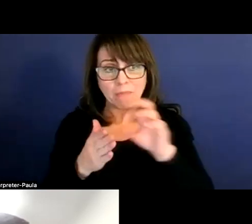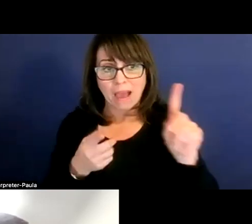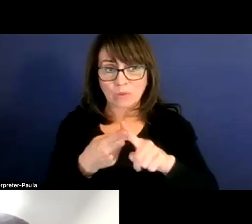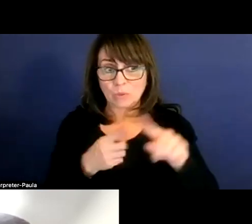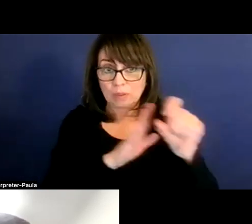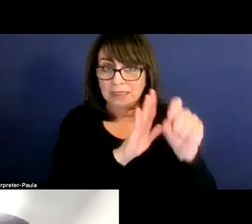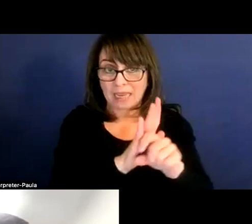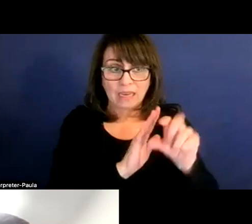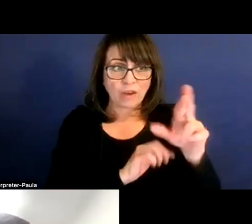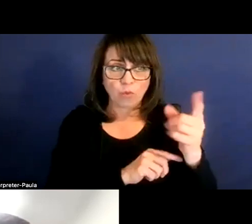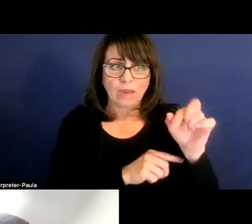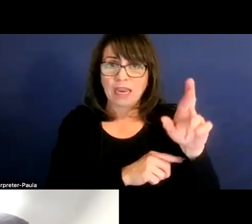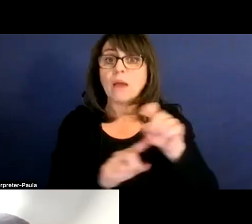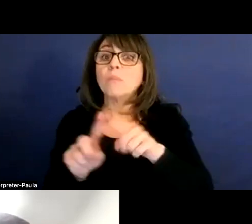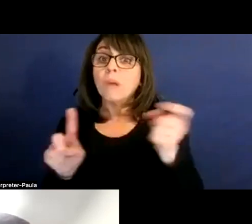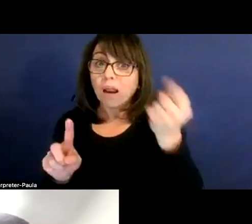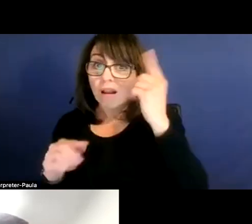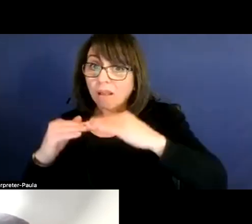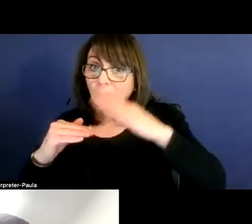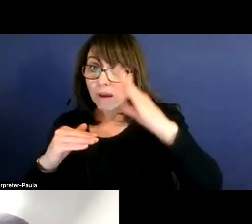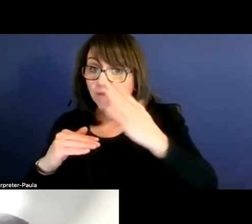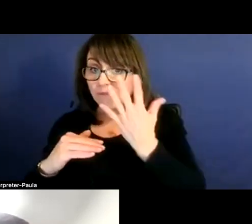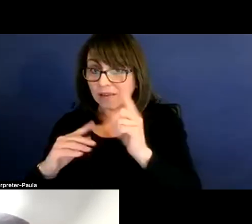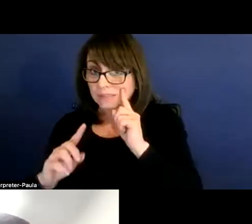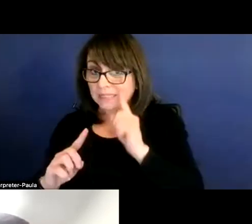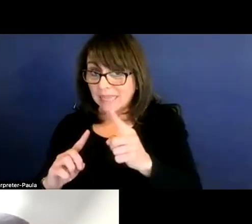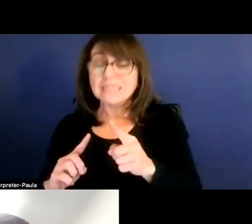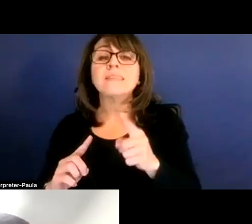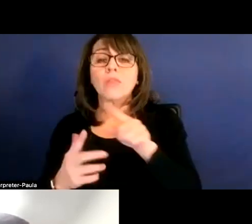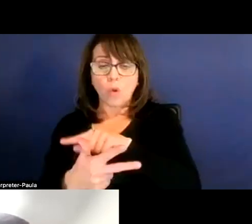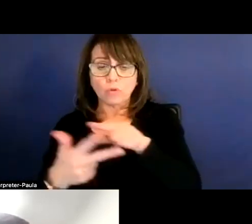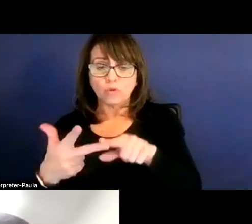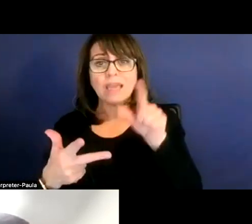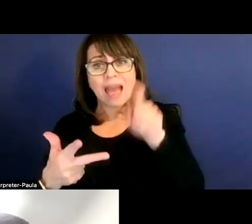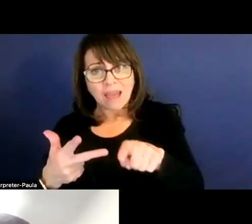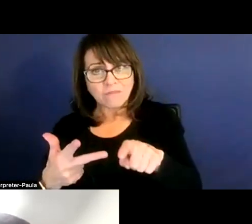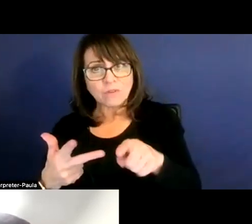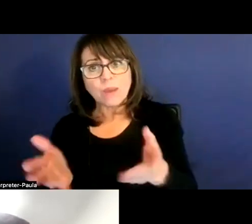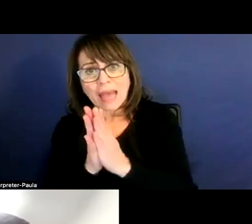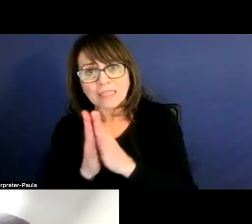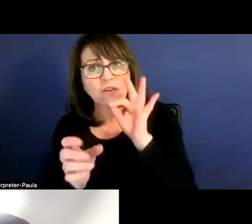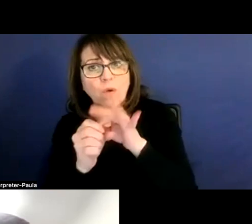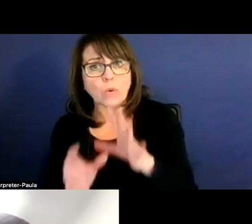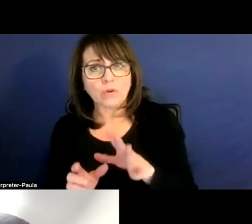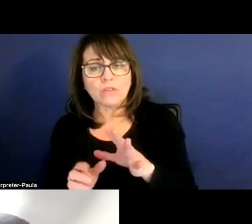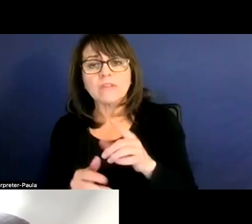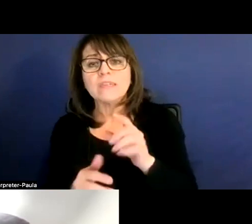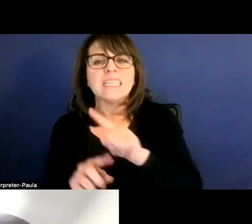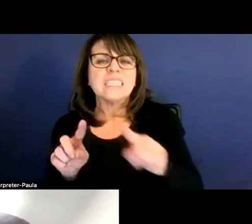We have to go to the voters. And I think that's what Leander, for example, did. That's what Pflugerville did. I think Harrold did the same thing.